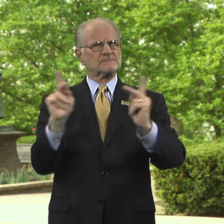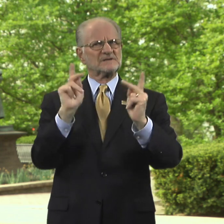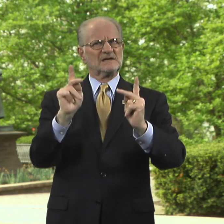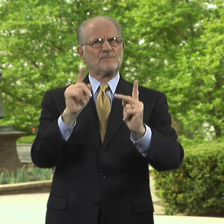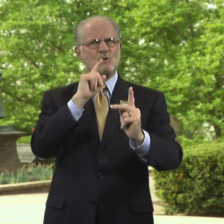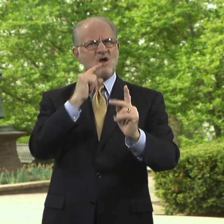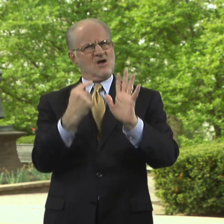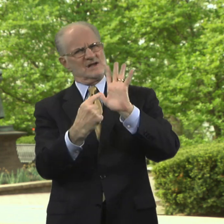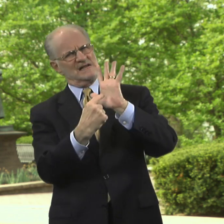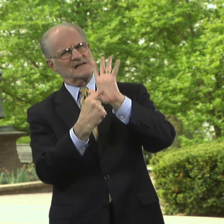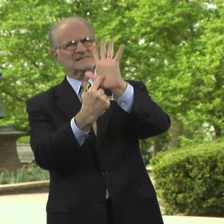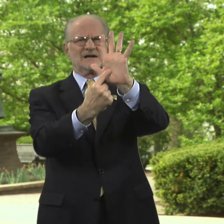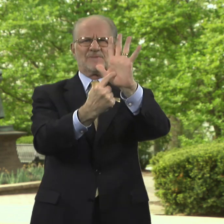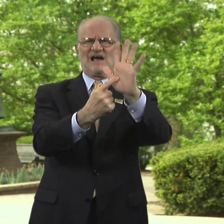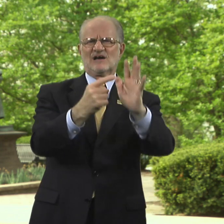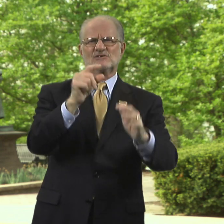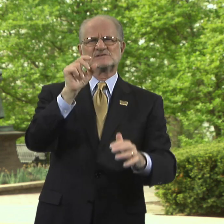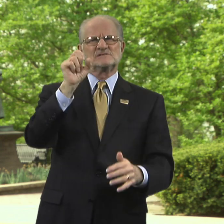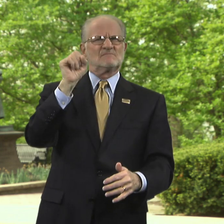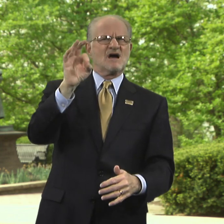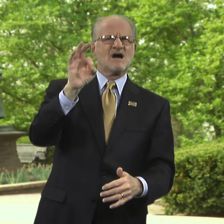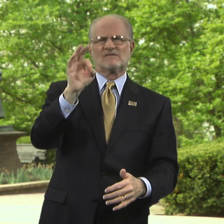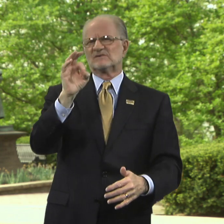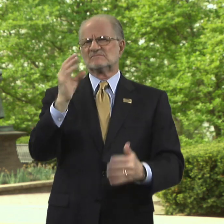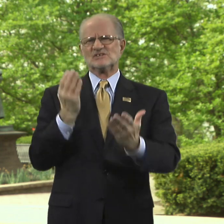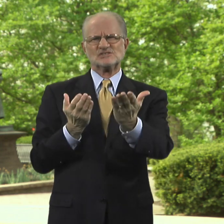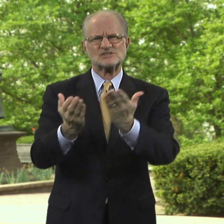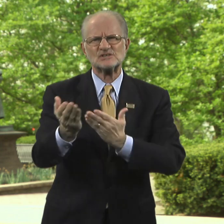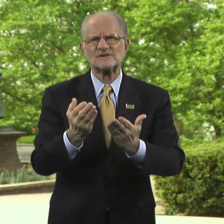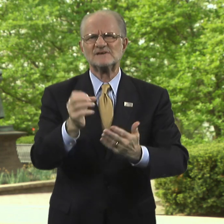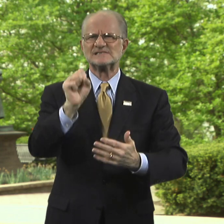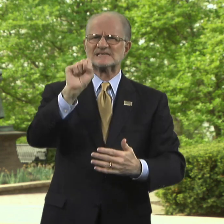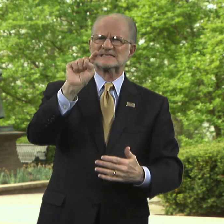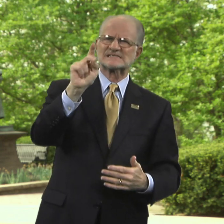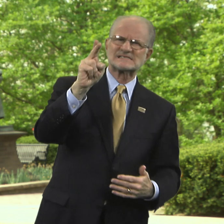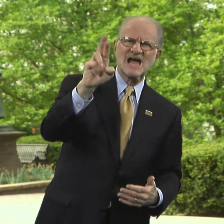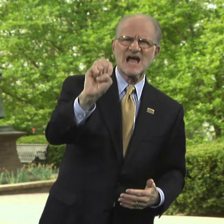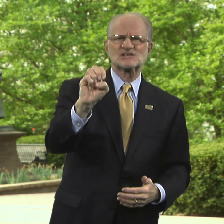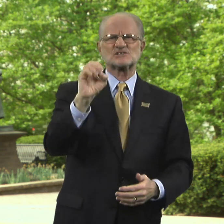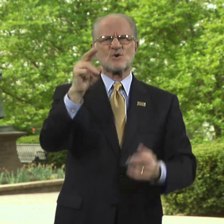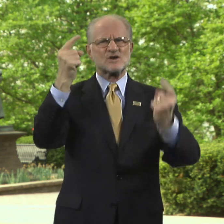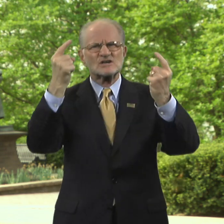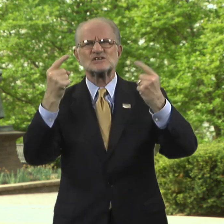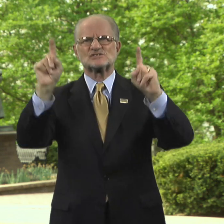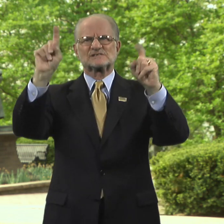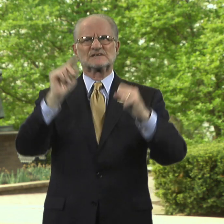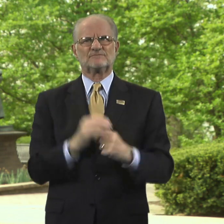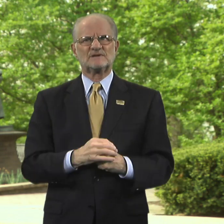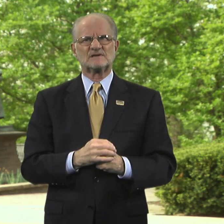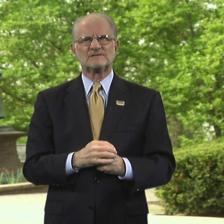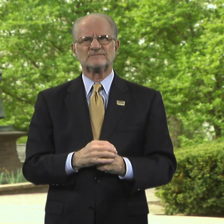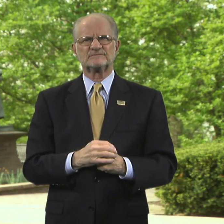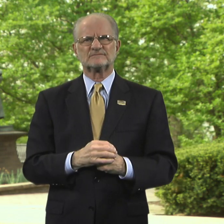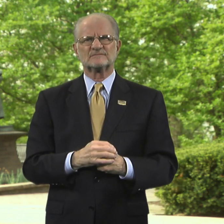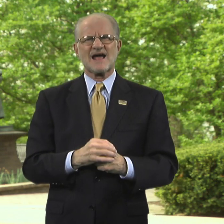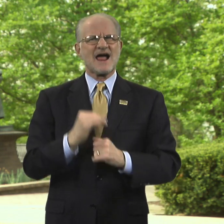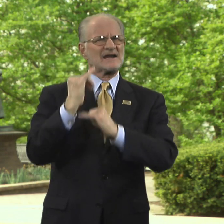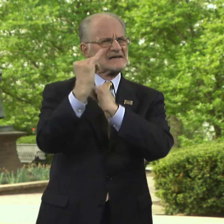who are exemplars of service, stature, or achievement.